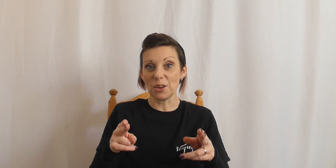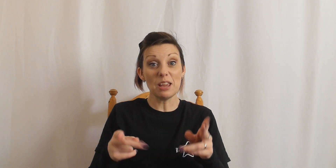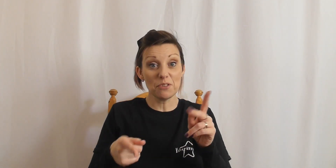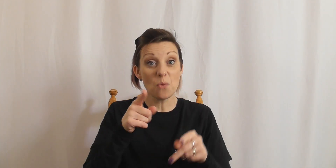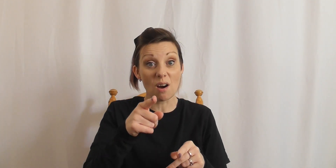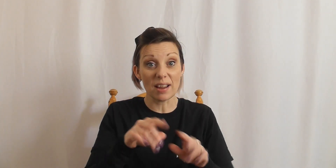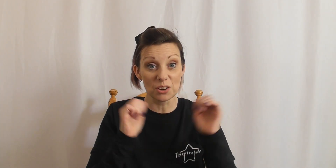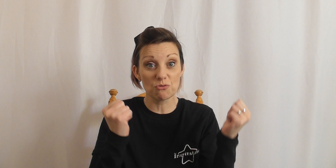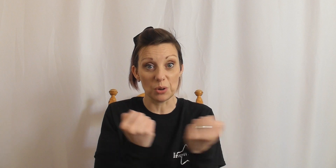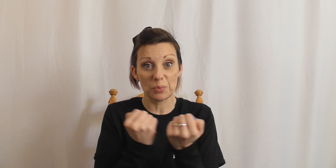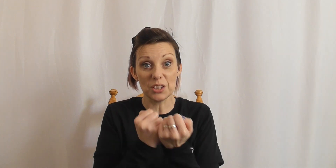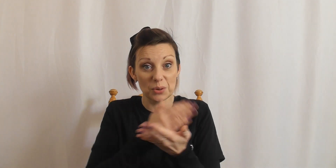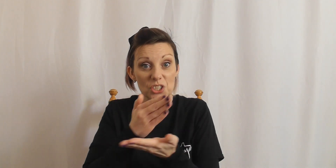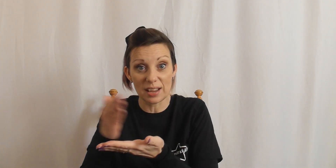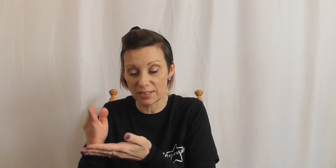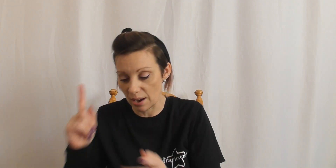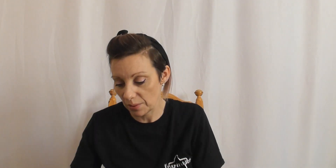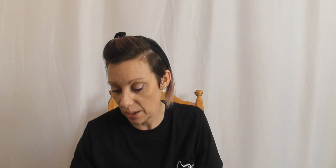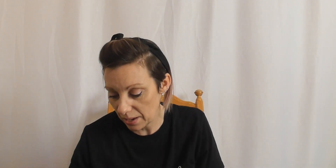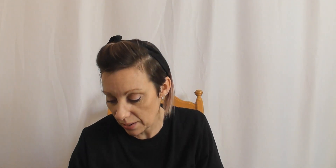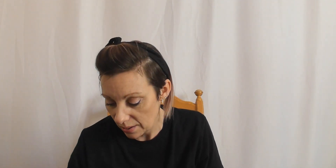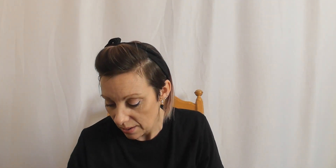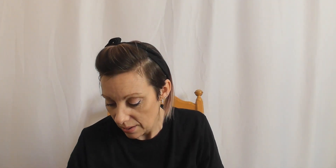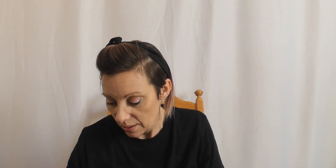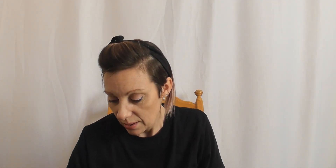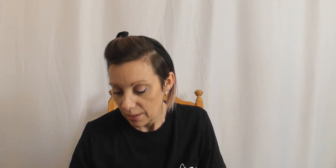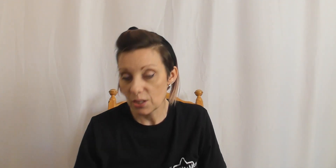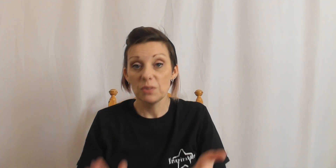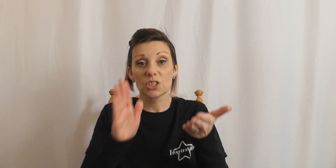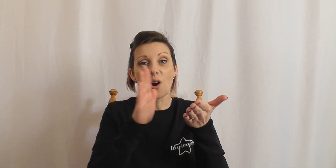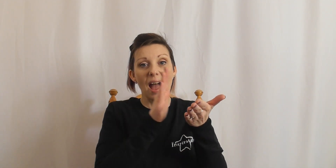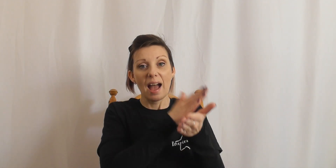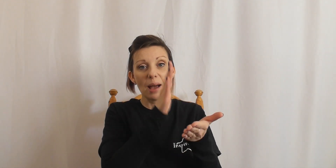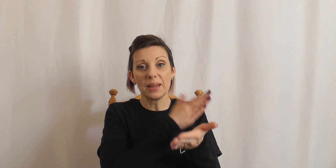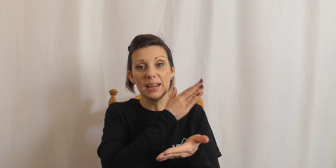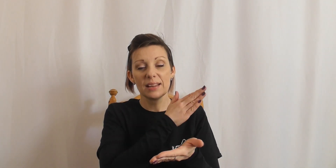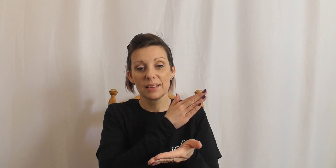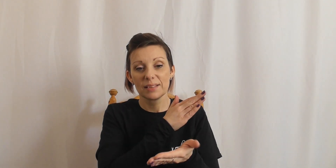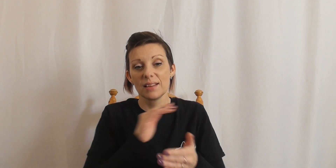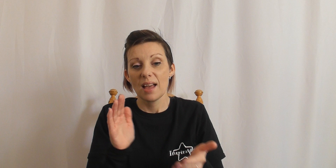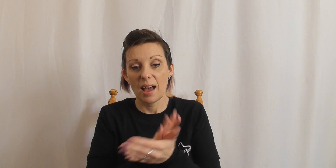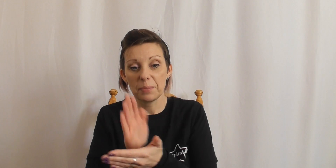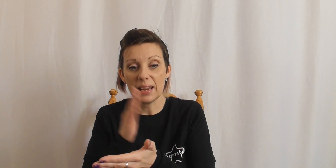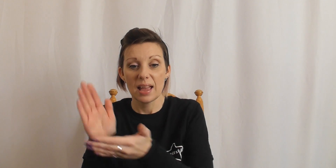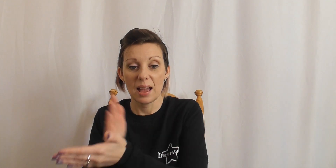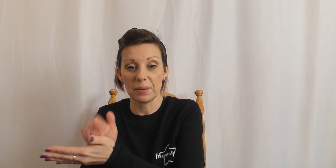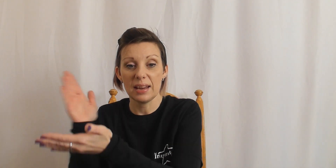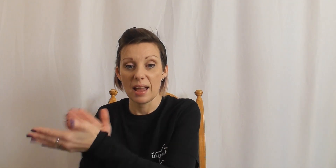so if you are in a group then you can share this out here we go. So we've just got happy happy happy